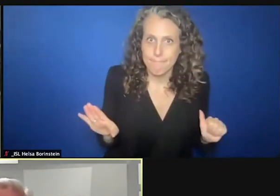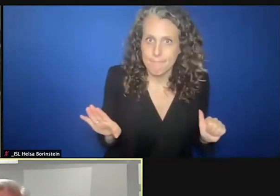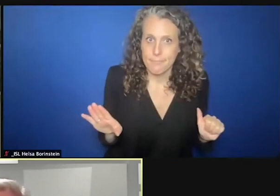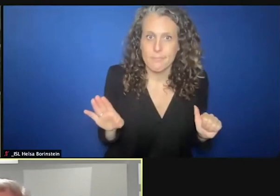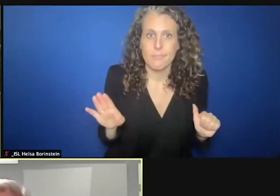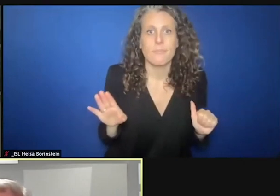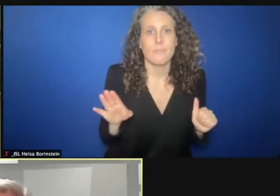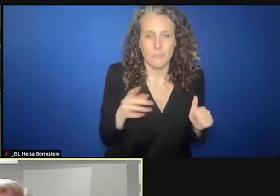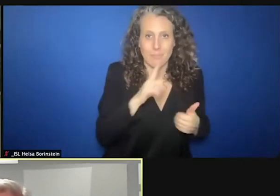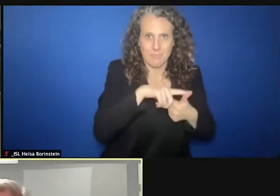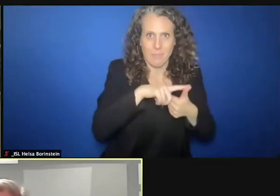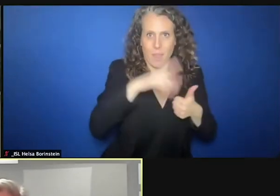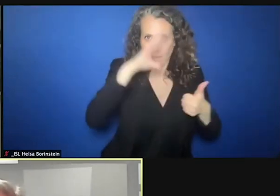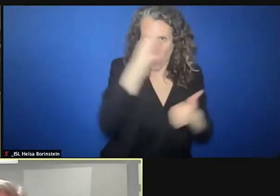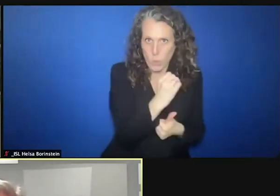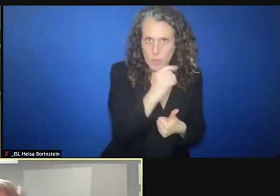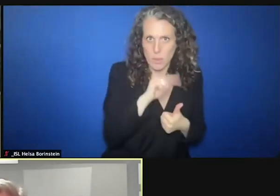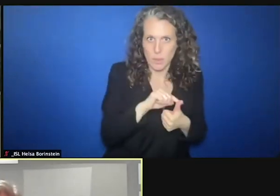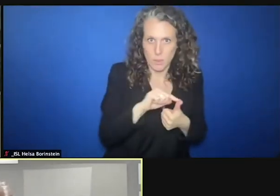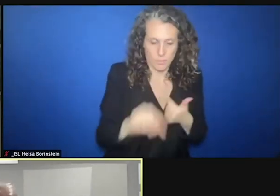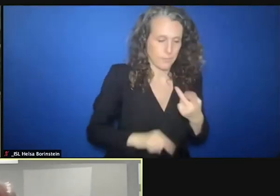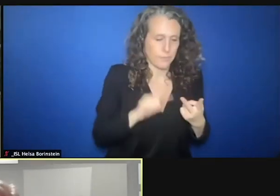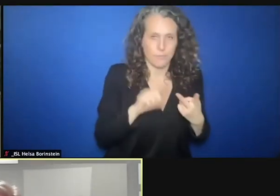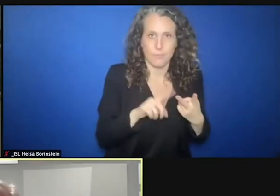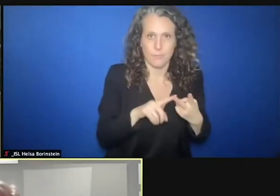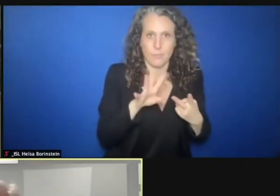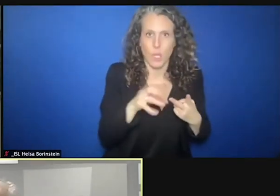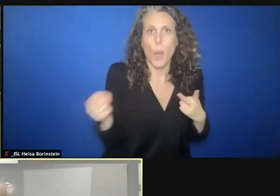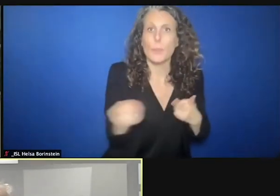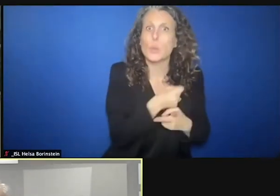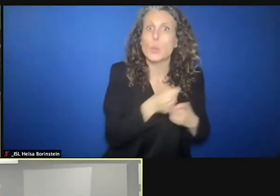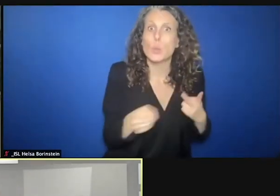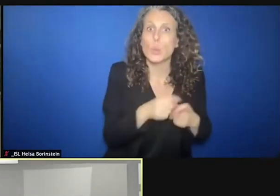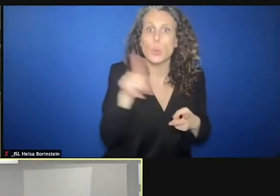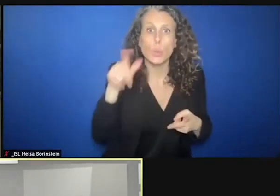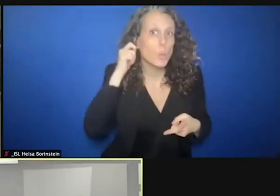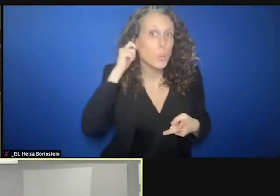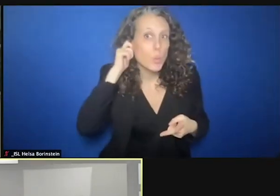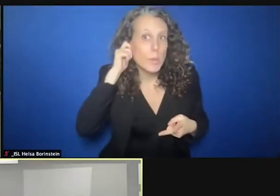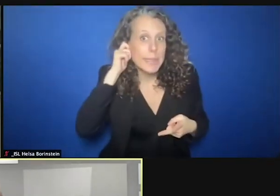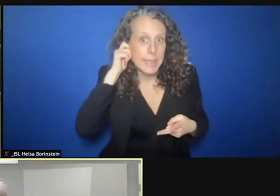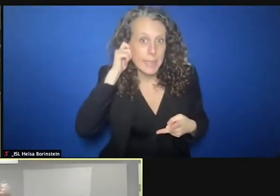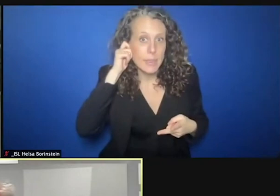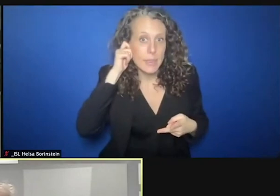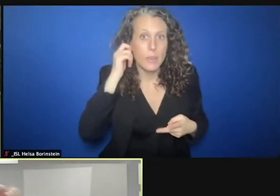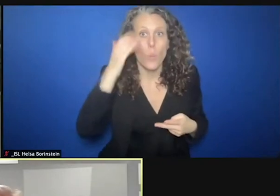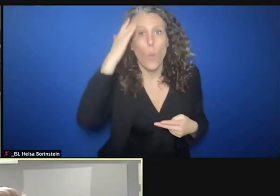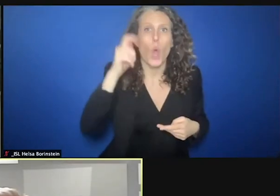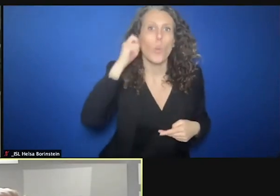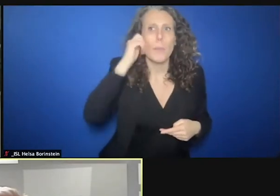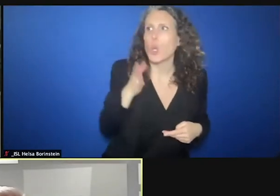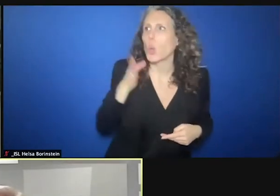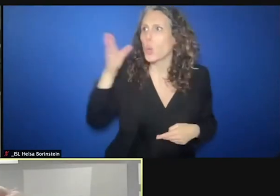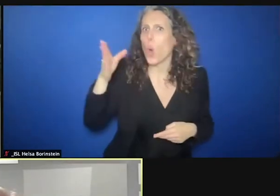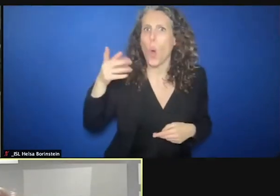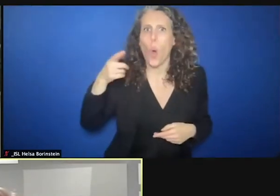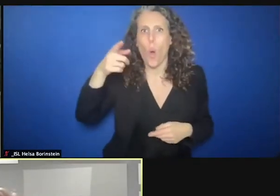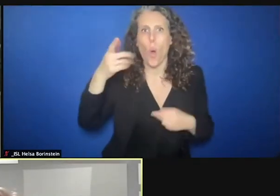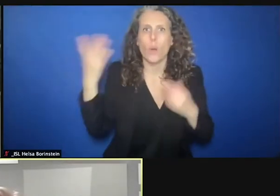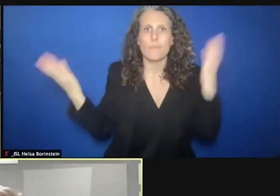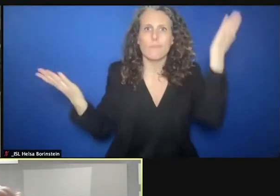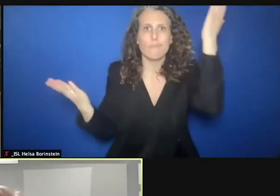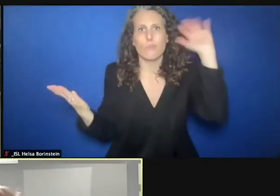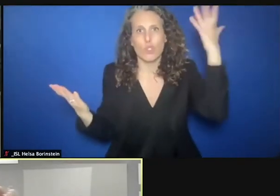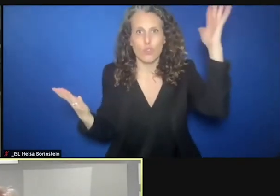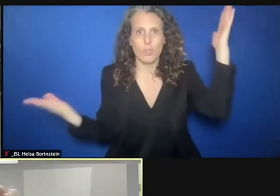And the abuse of especially women as they were collecting fireworks. President bush and prime